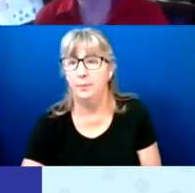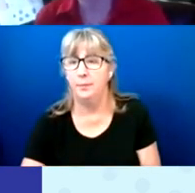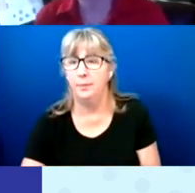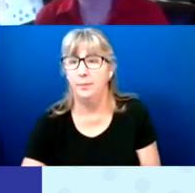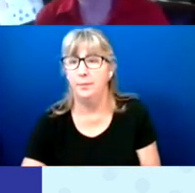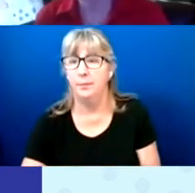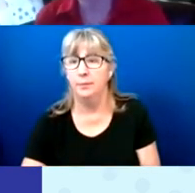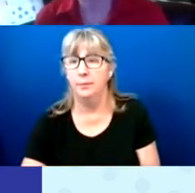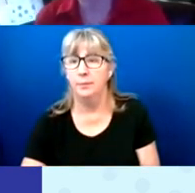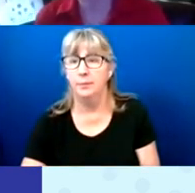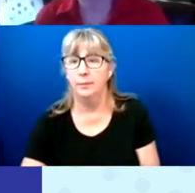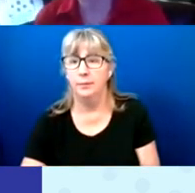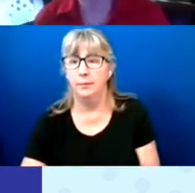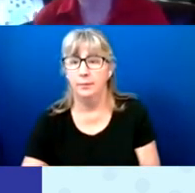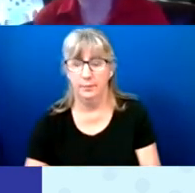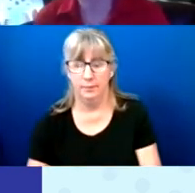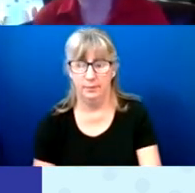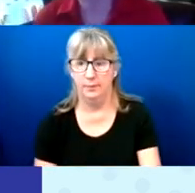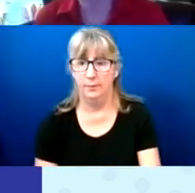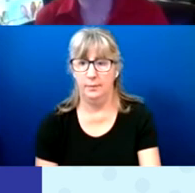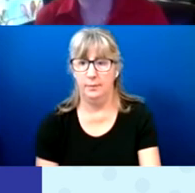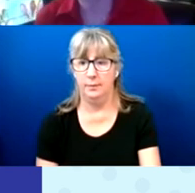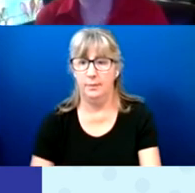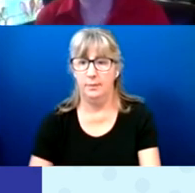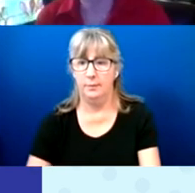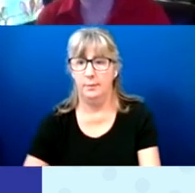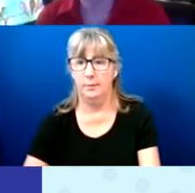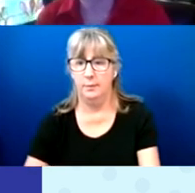Next slide, please.